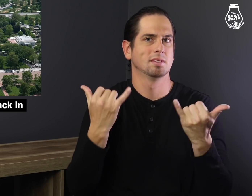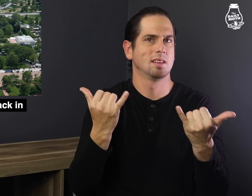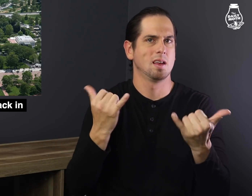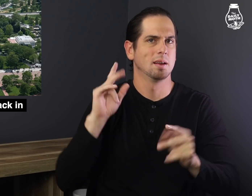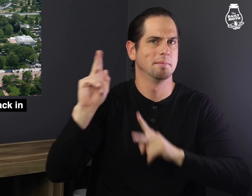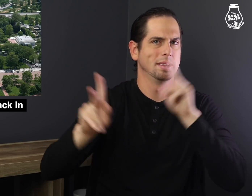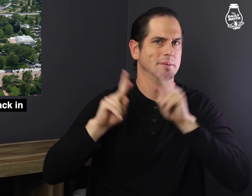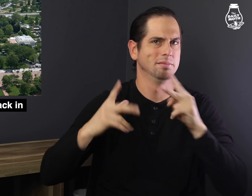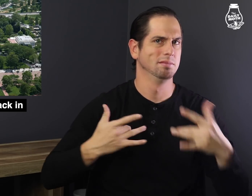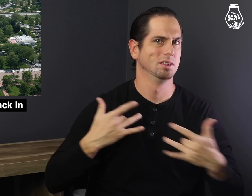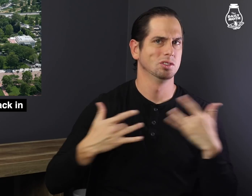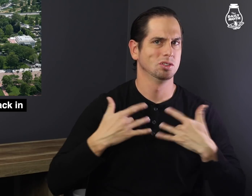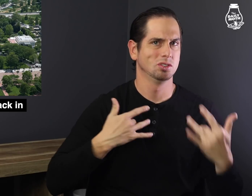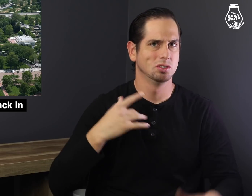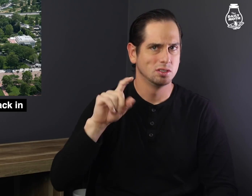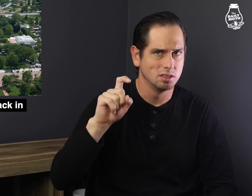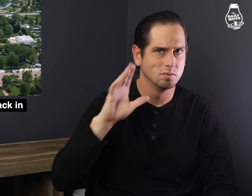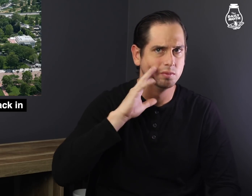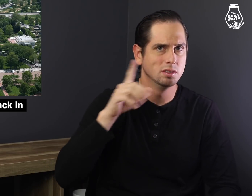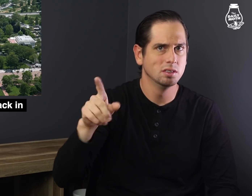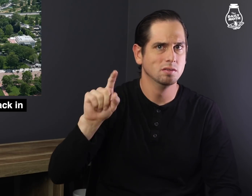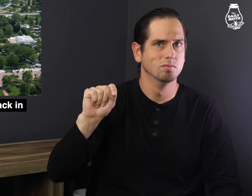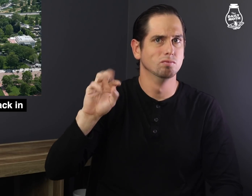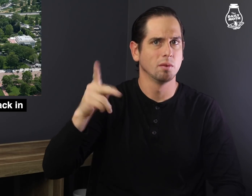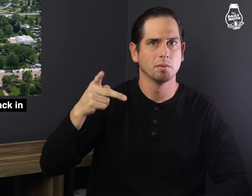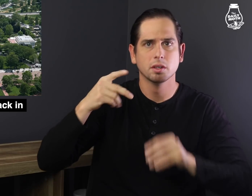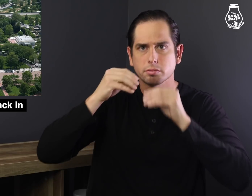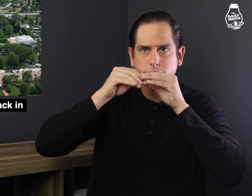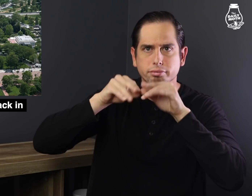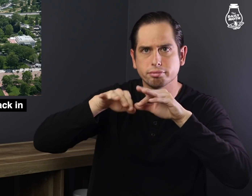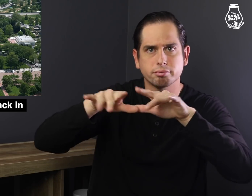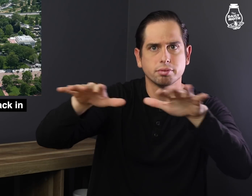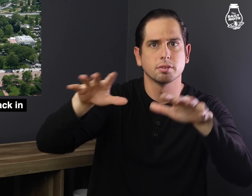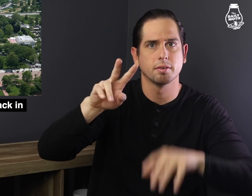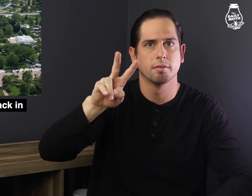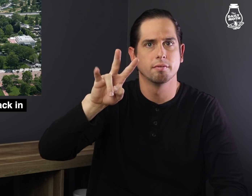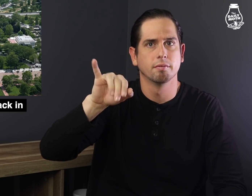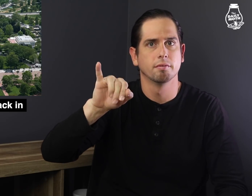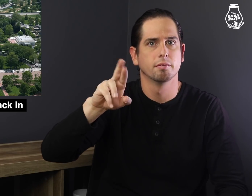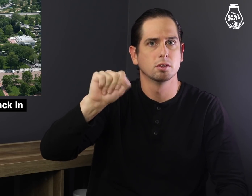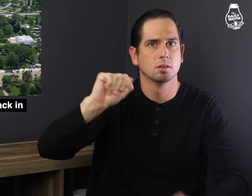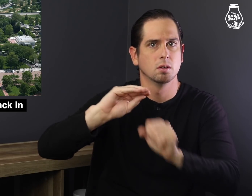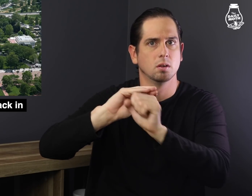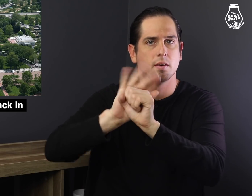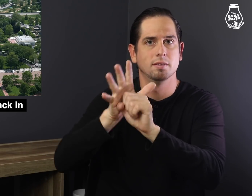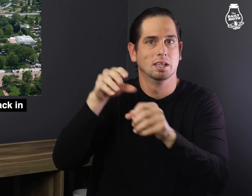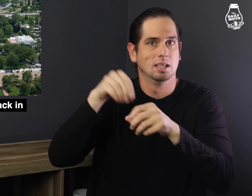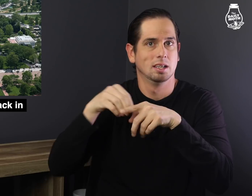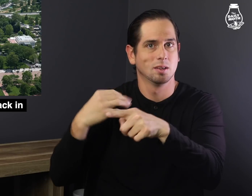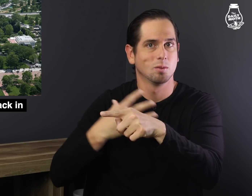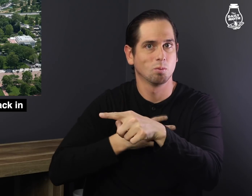There are concerns that Trump will spread the virus in